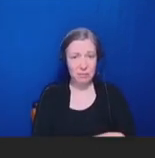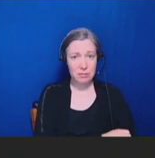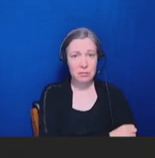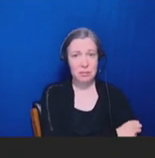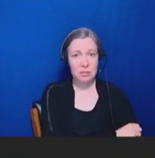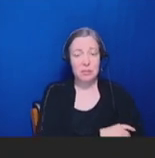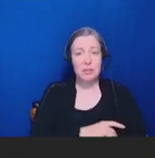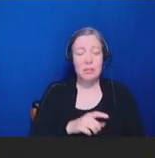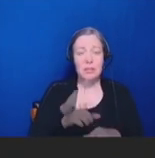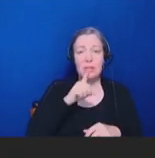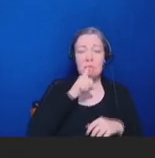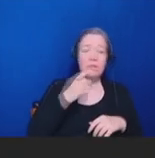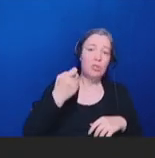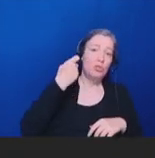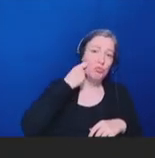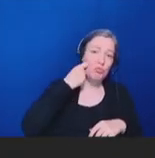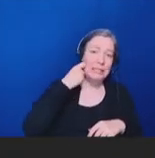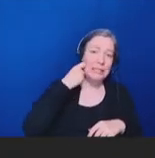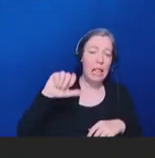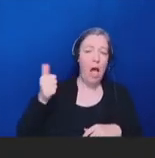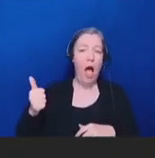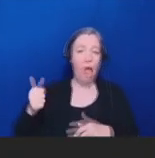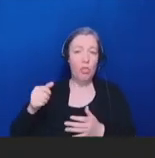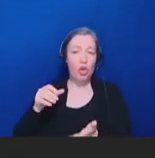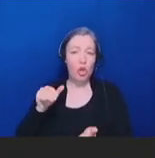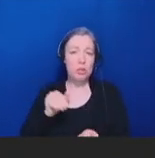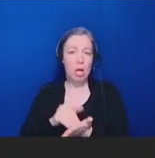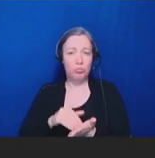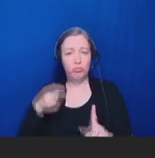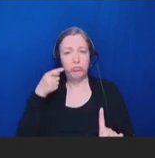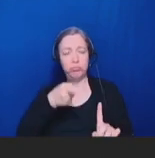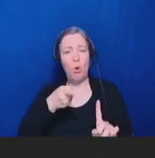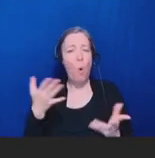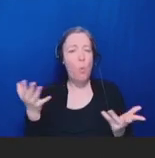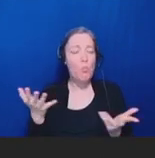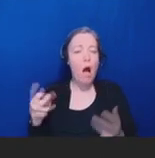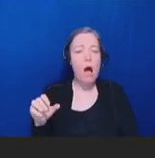I found compelling. Her view was that social media has knocked the pillar out from under